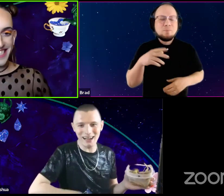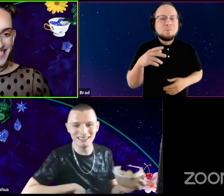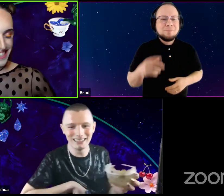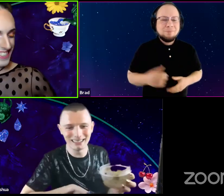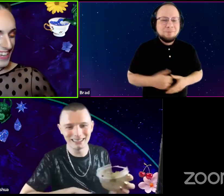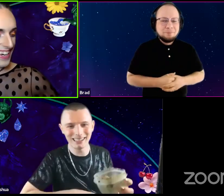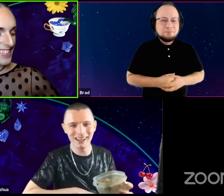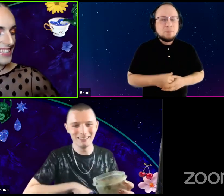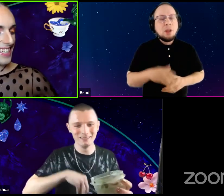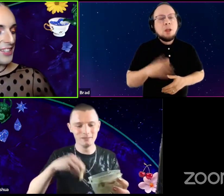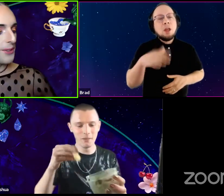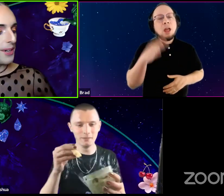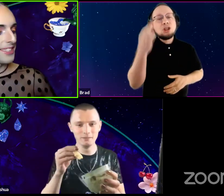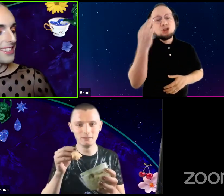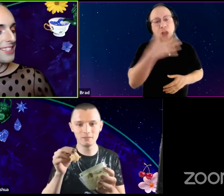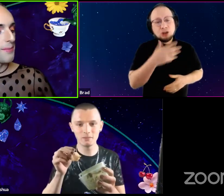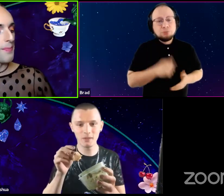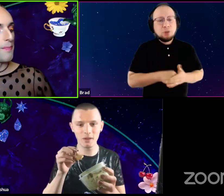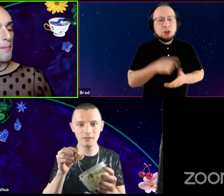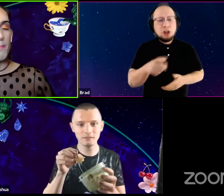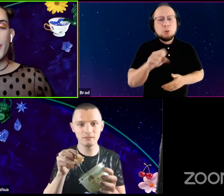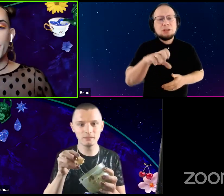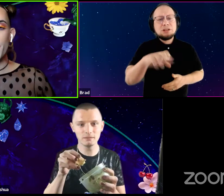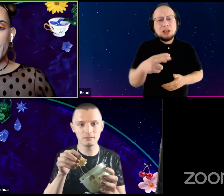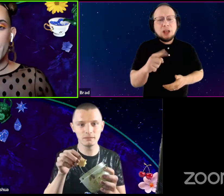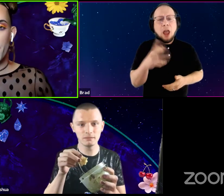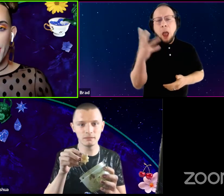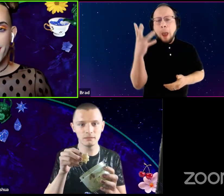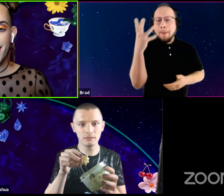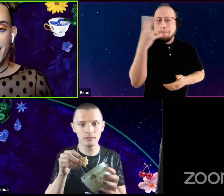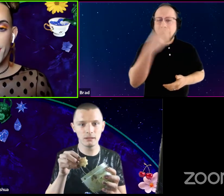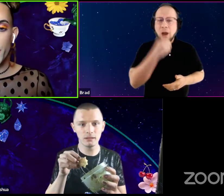Josh, you are such a beautiful bundle of joy